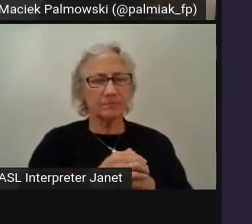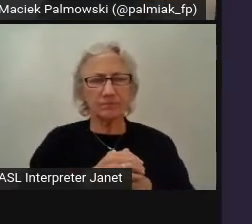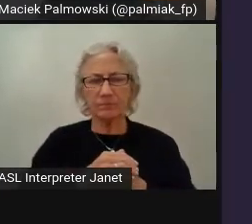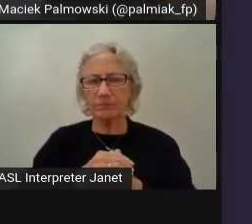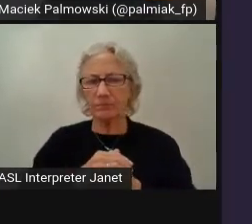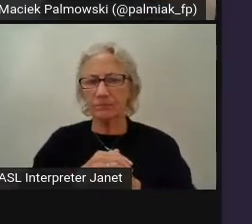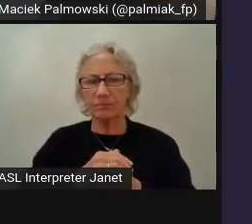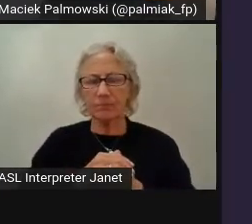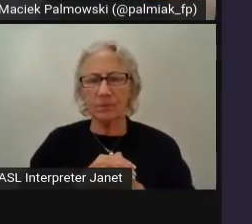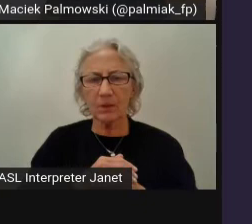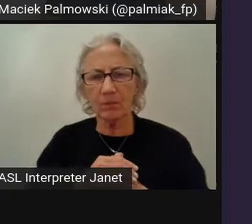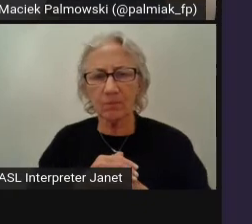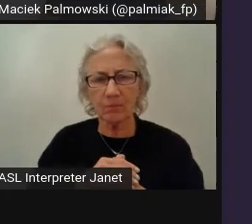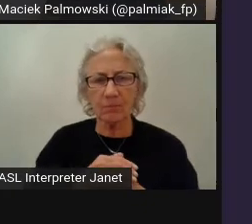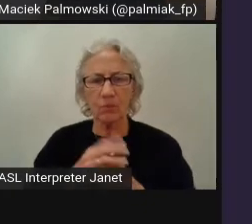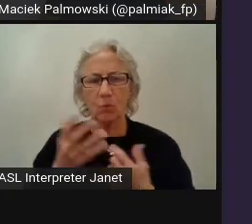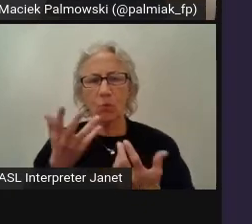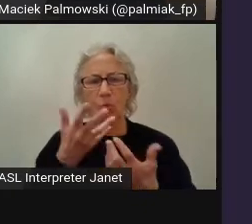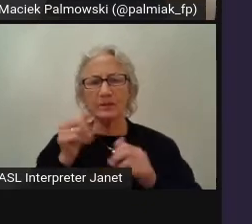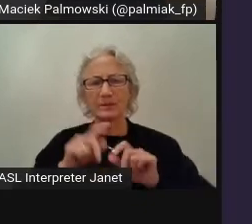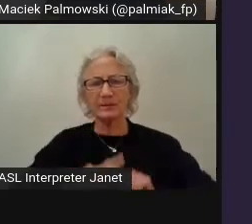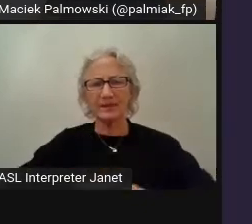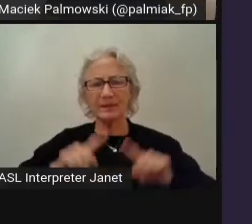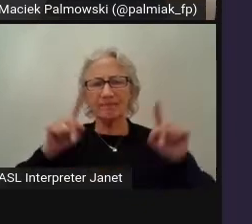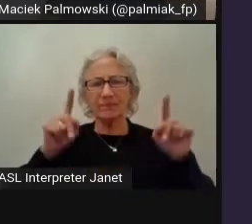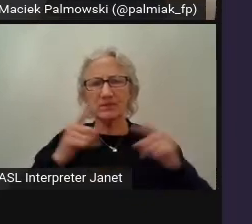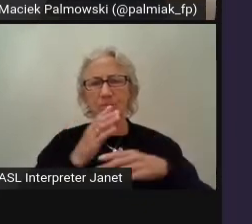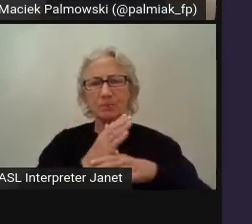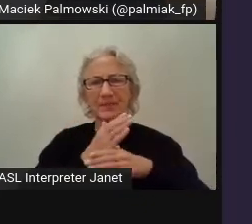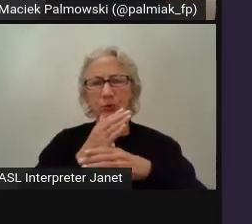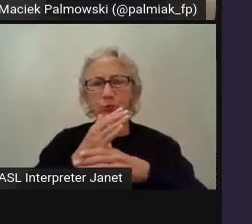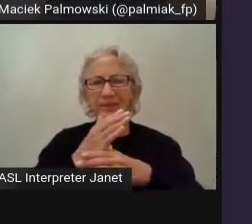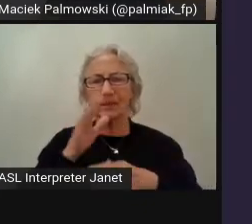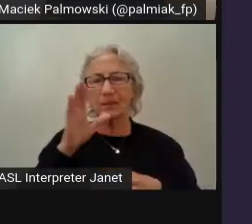What is the difference between those browser tools versus CI/CD?